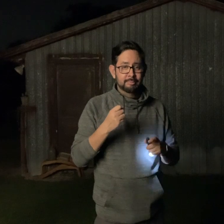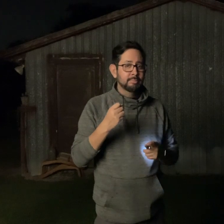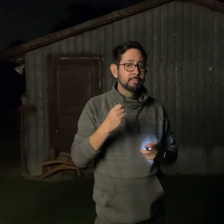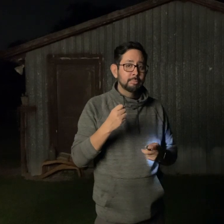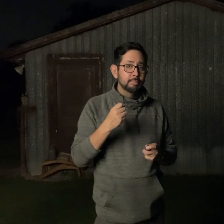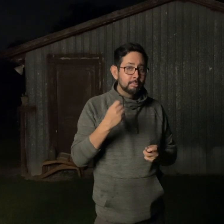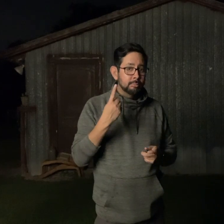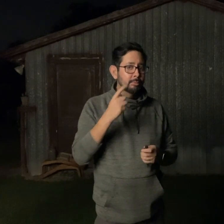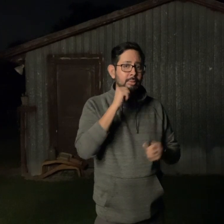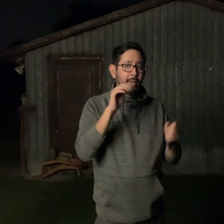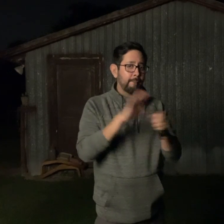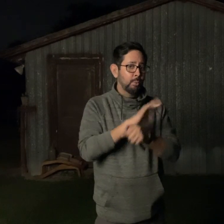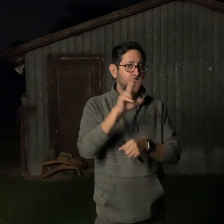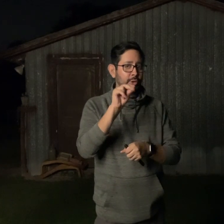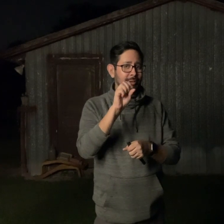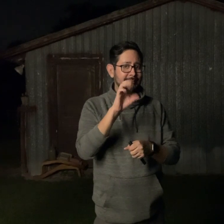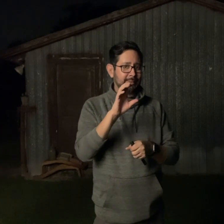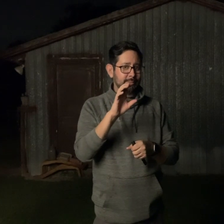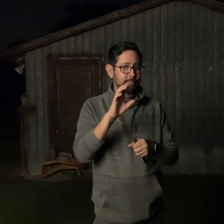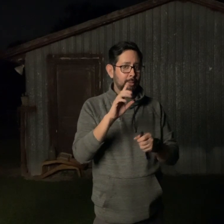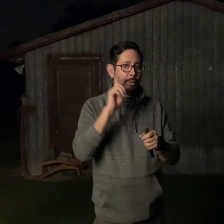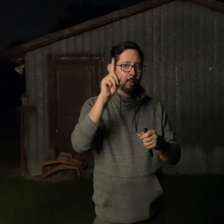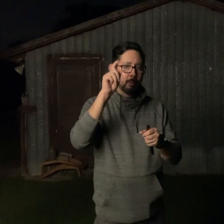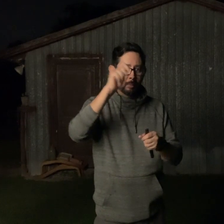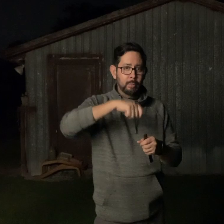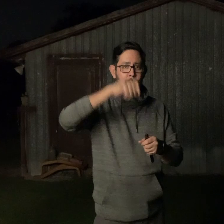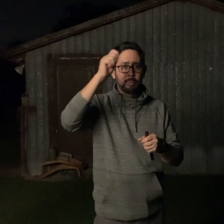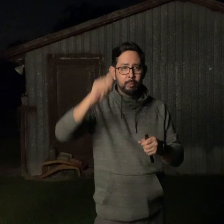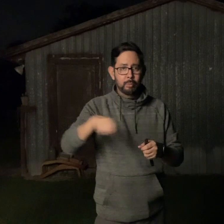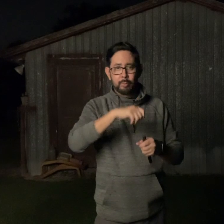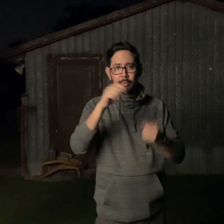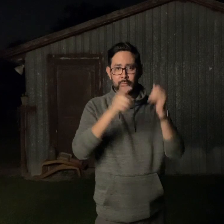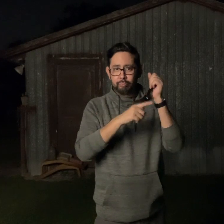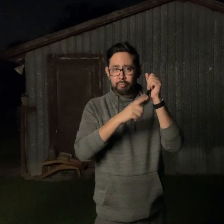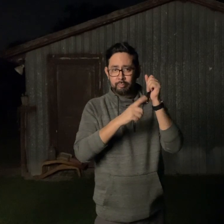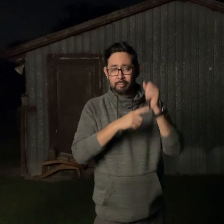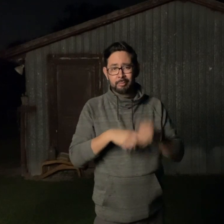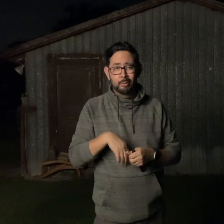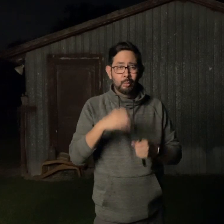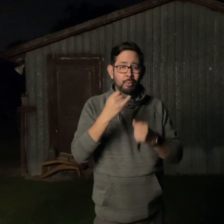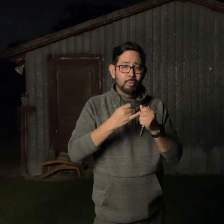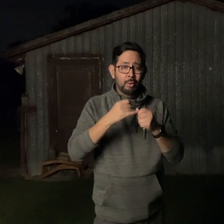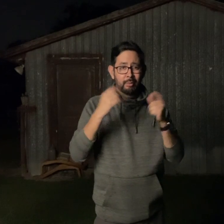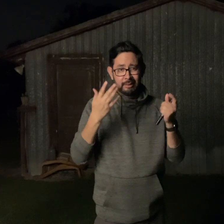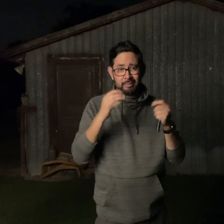And I'm going to draw it with the light. It's not going to be a full 30 seconds. I'm just going to do a little bit here with the light.